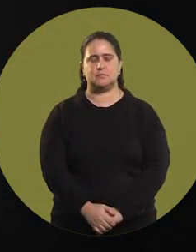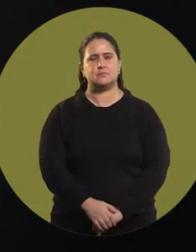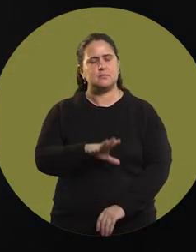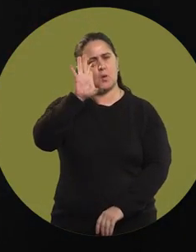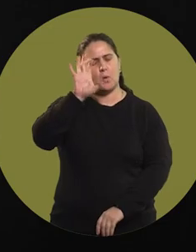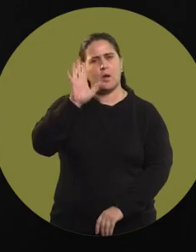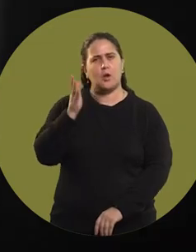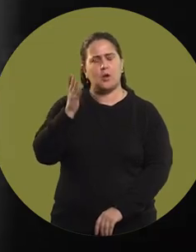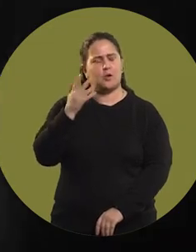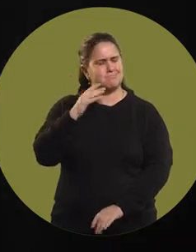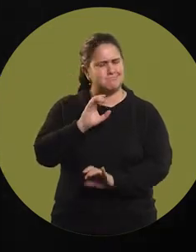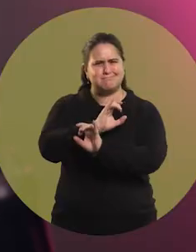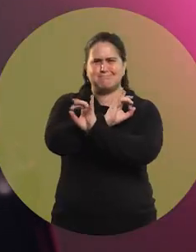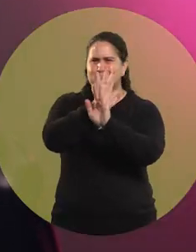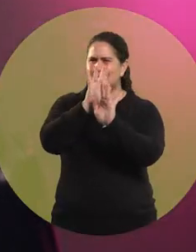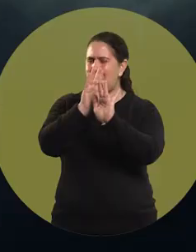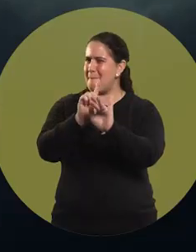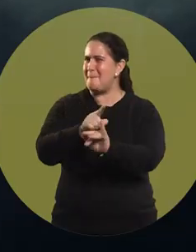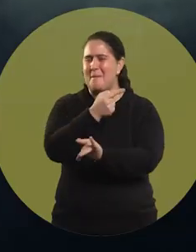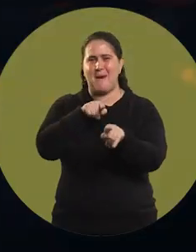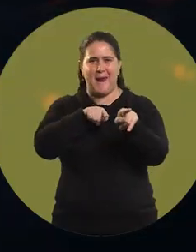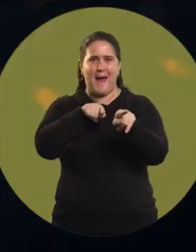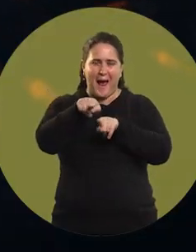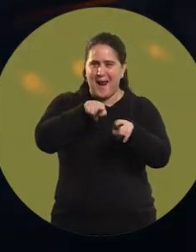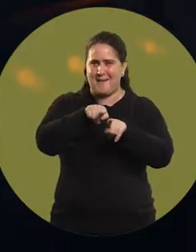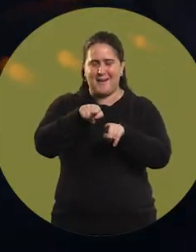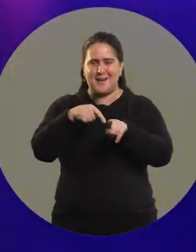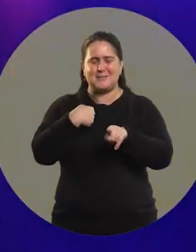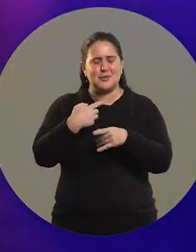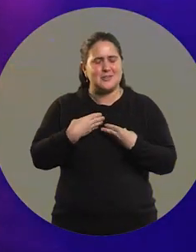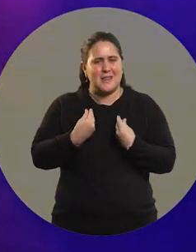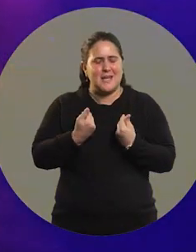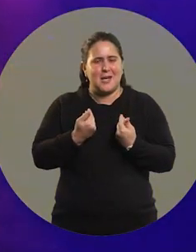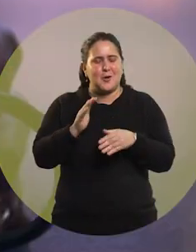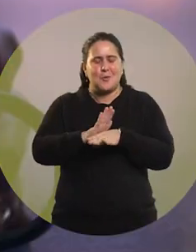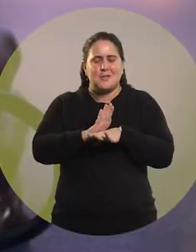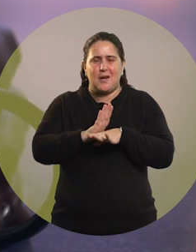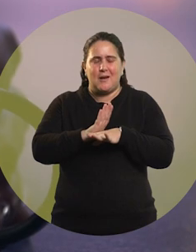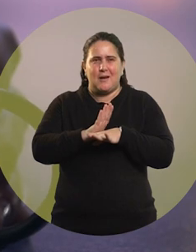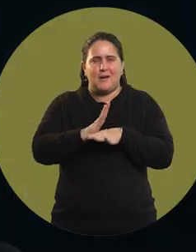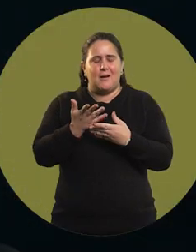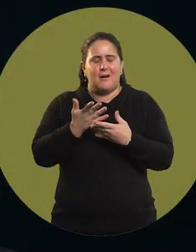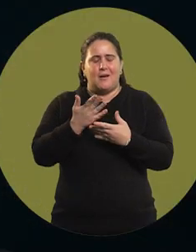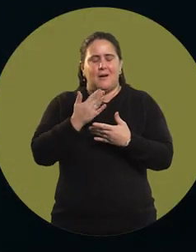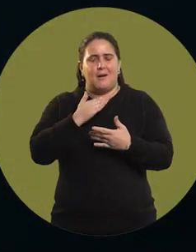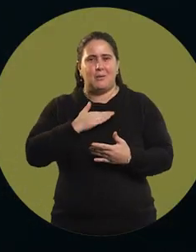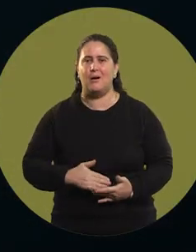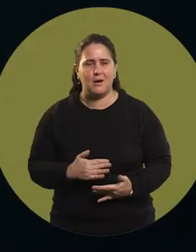I remember clearly the first race I ran, I felt I suddenly understood...